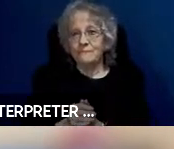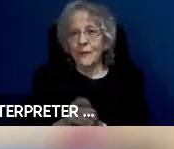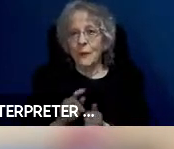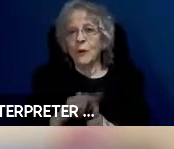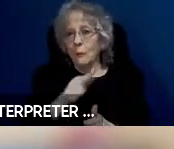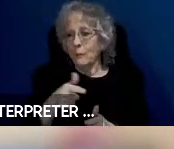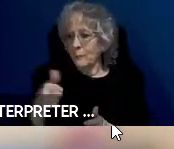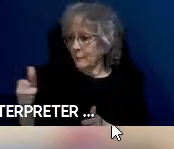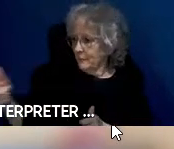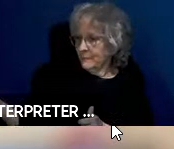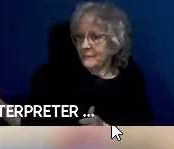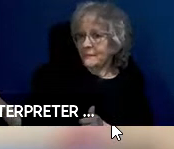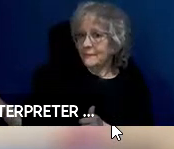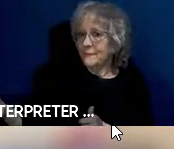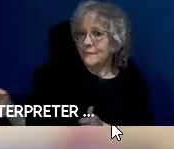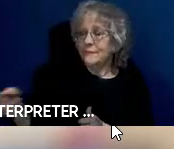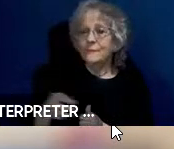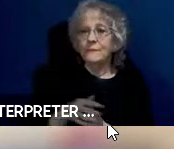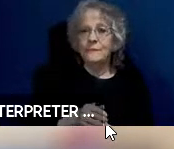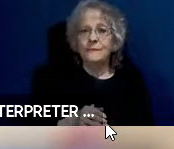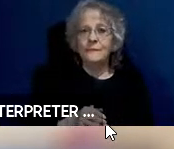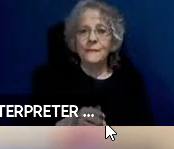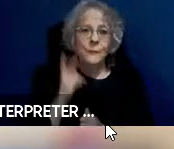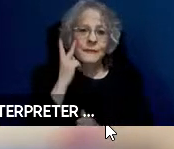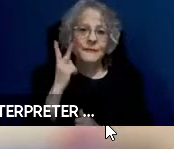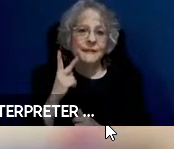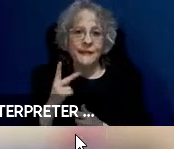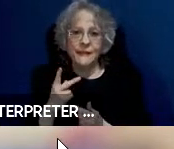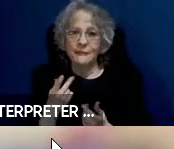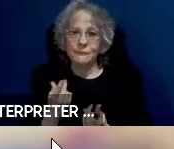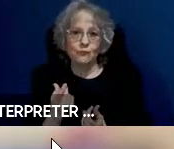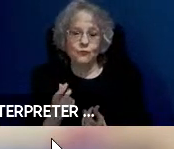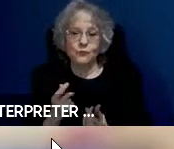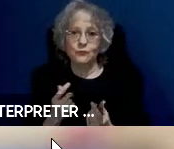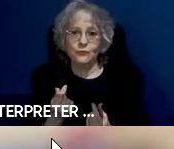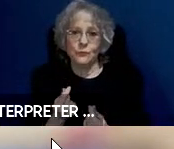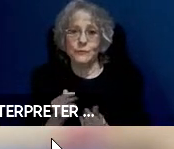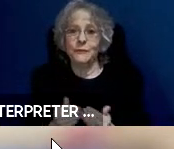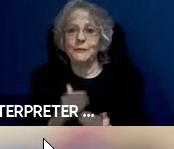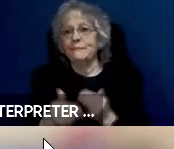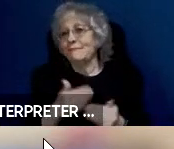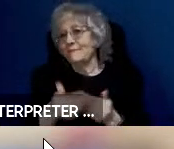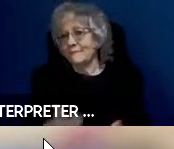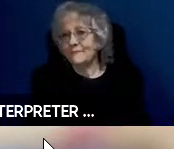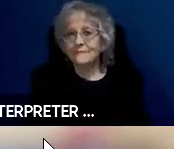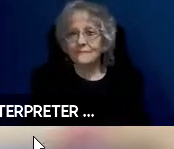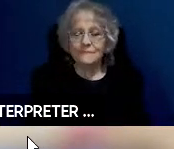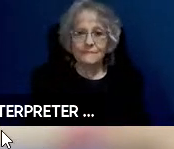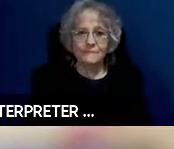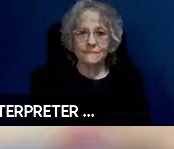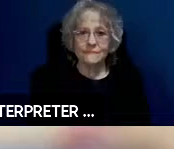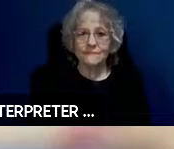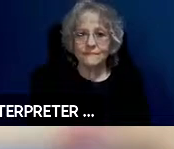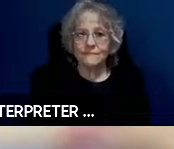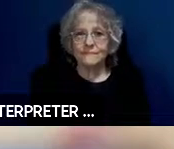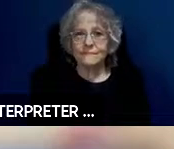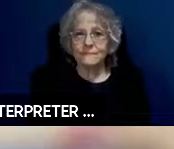will see where we go from there. So Dr. Aaron Steinfeld,